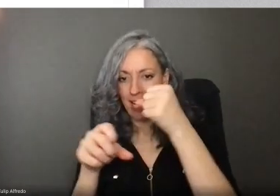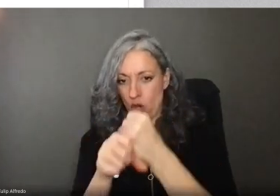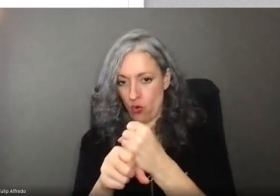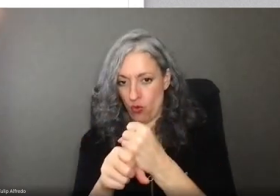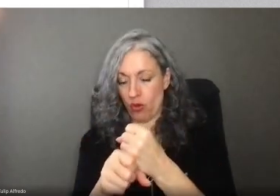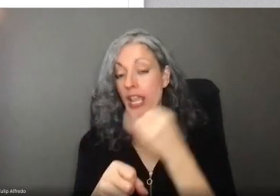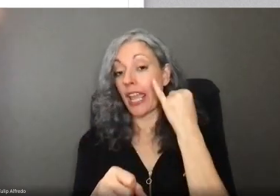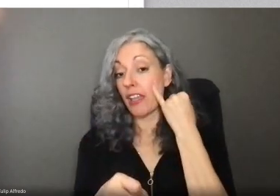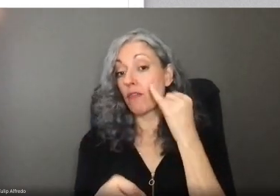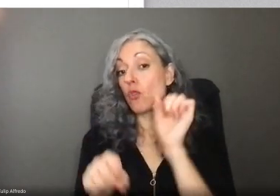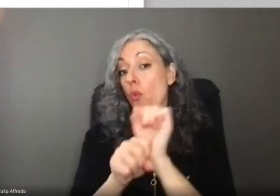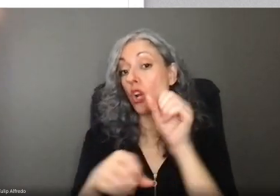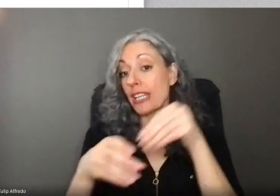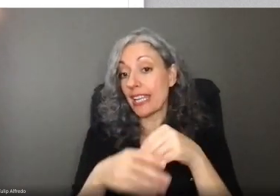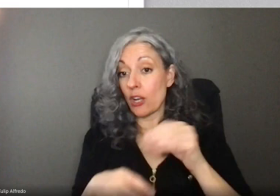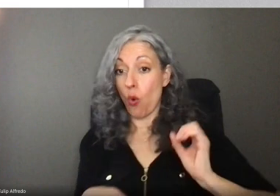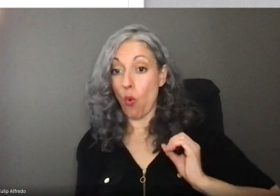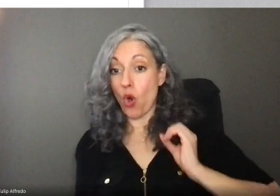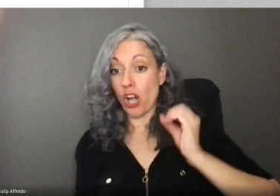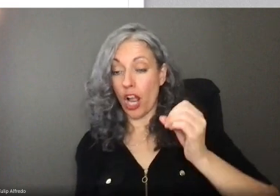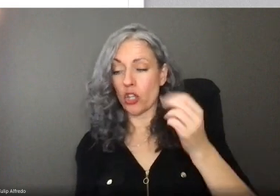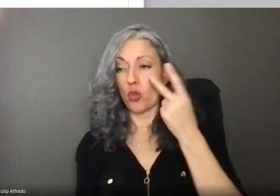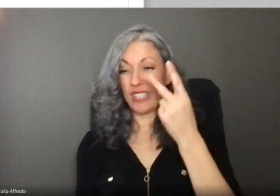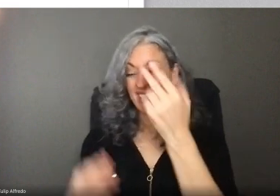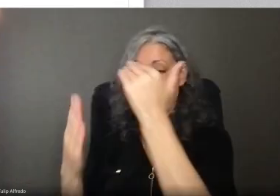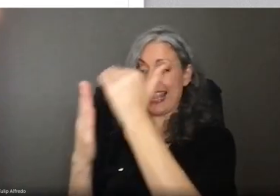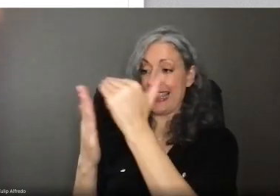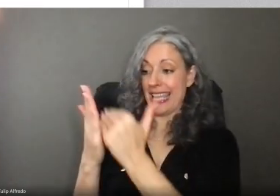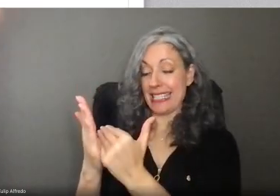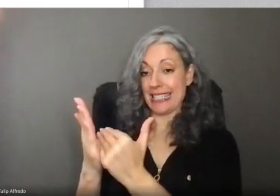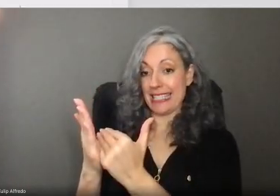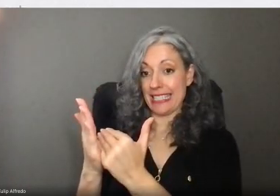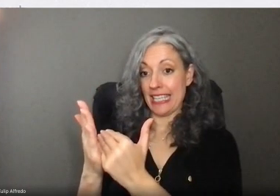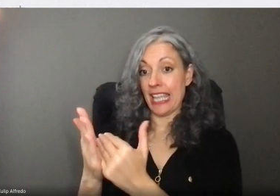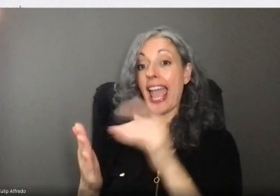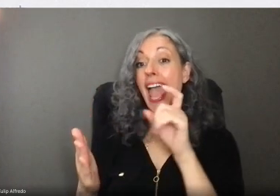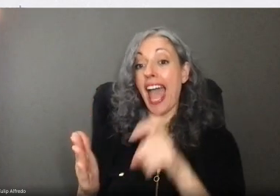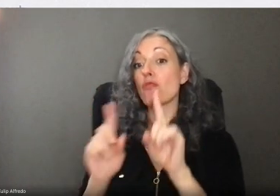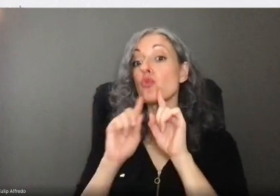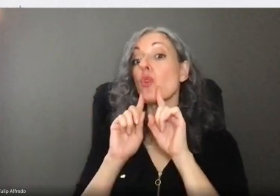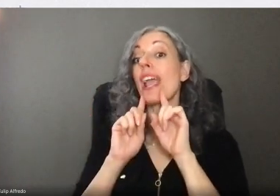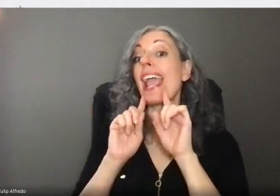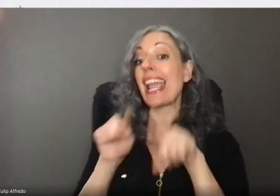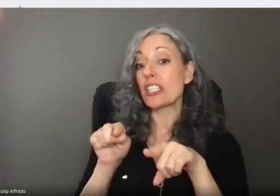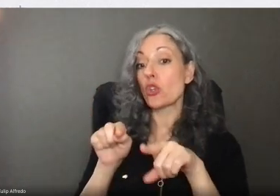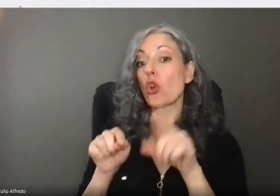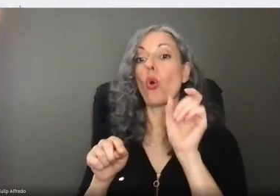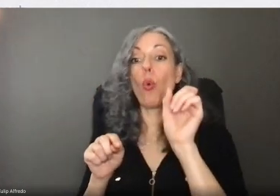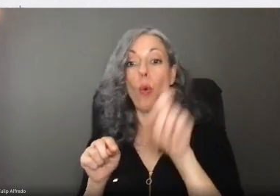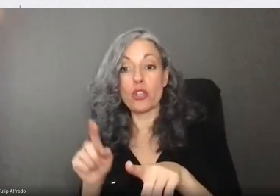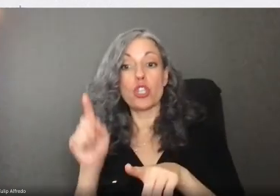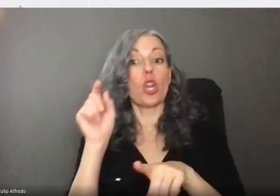If you've worked in Oregon, you will see a list of employers and you'll need to answer some questions about each one. If some of your employers are missing,